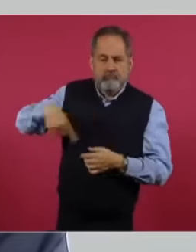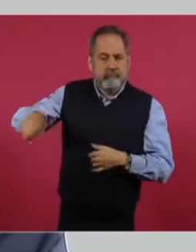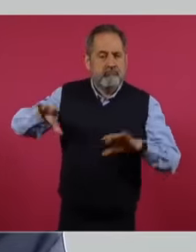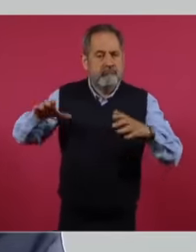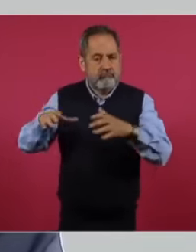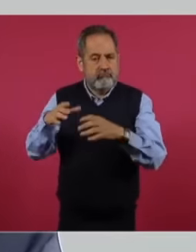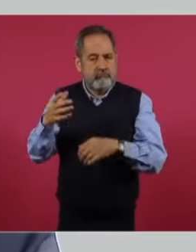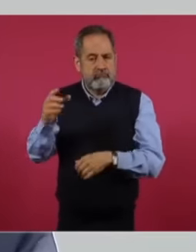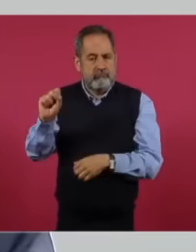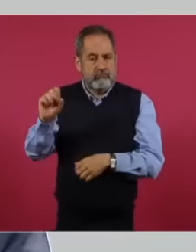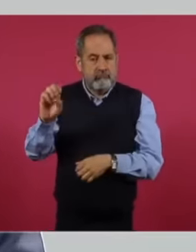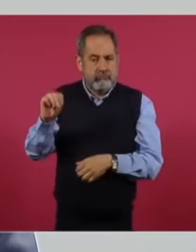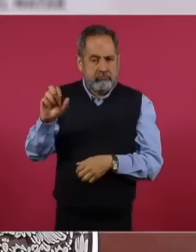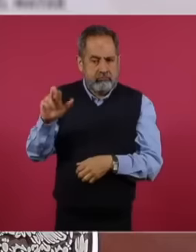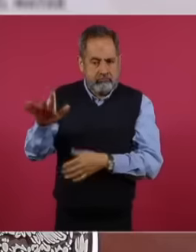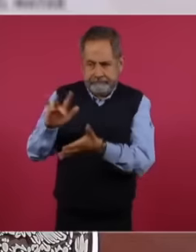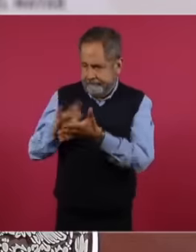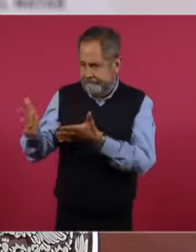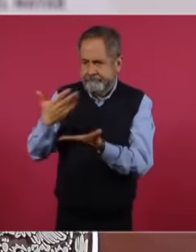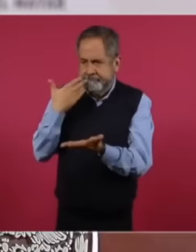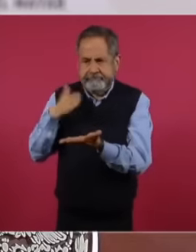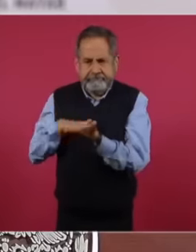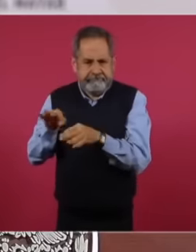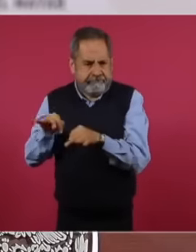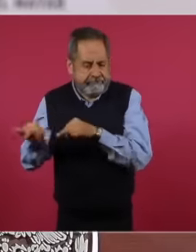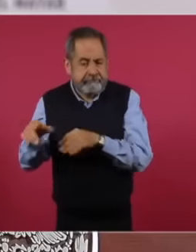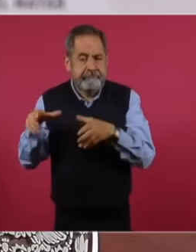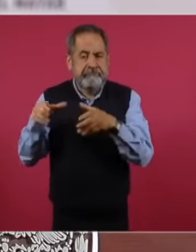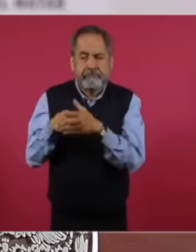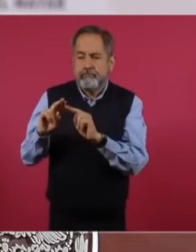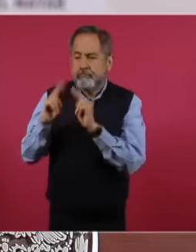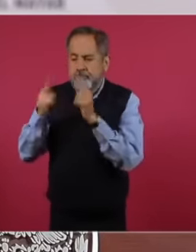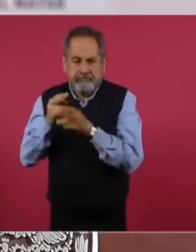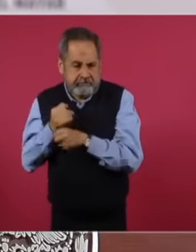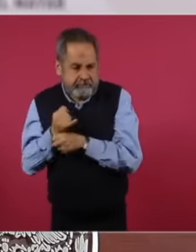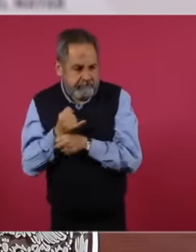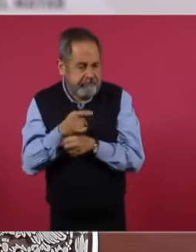secretariat of the navy, particularly that of the naval intelligence unit and its distinguished